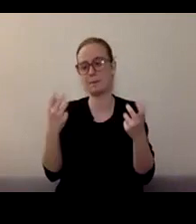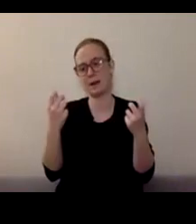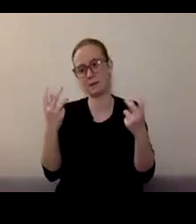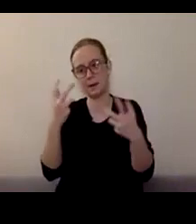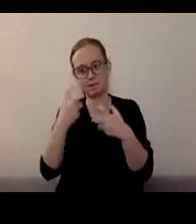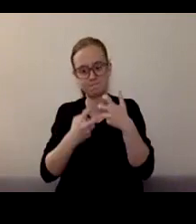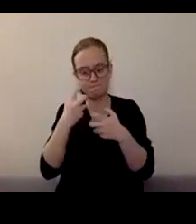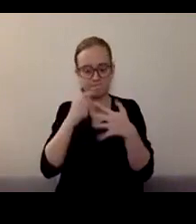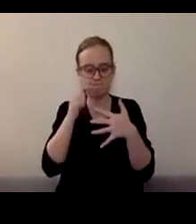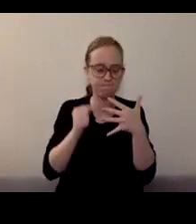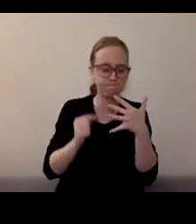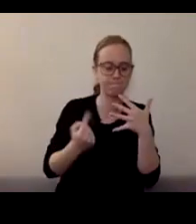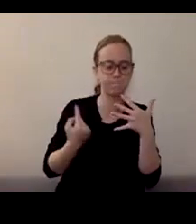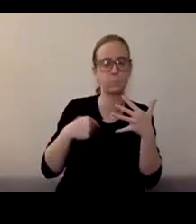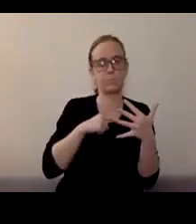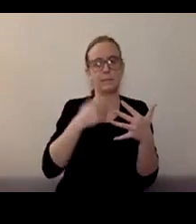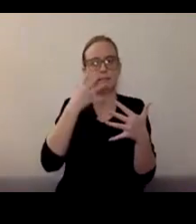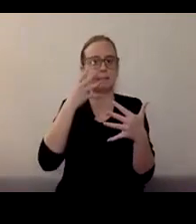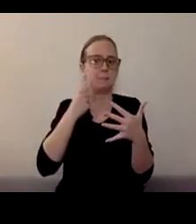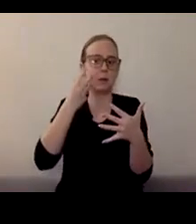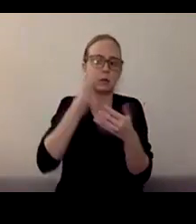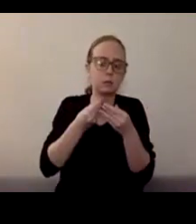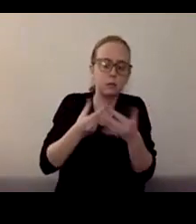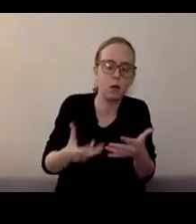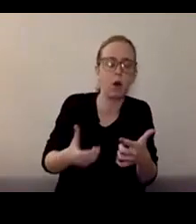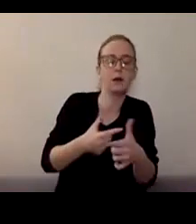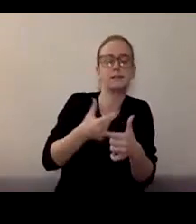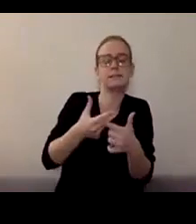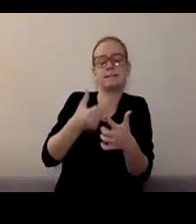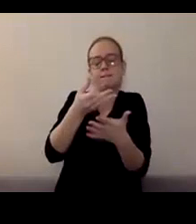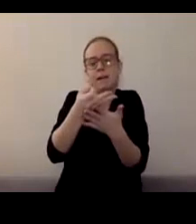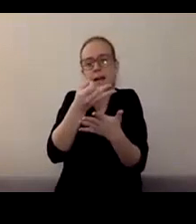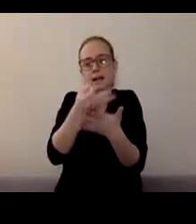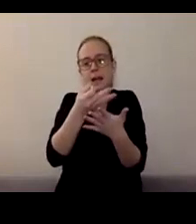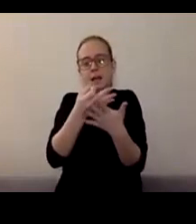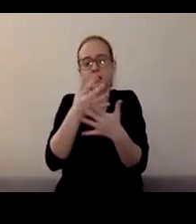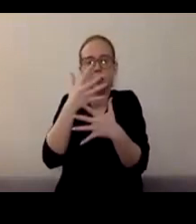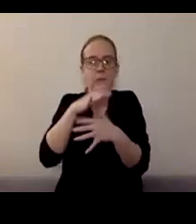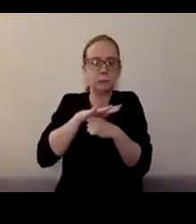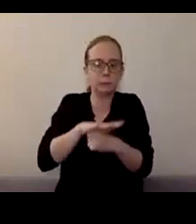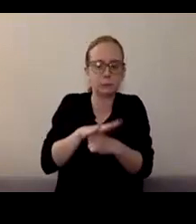have us all near the edge. Are these feelings normal or do I need help? What kind of help is available?